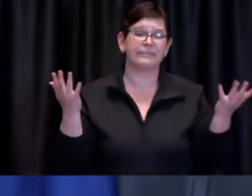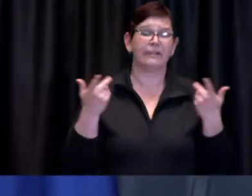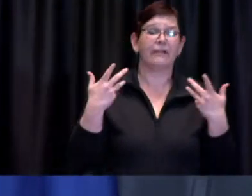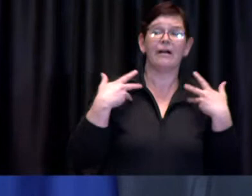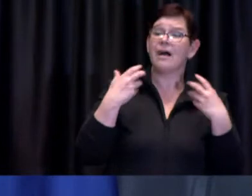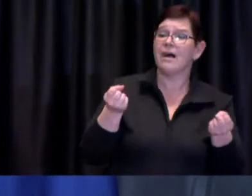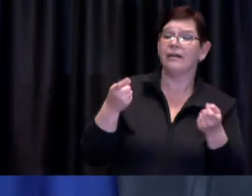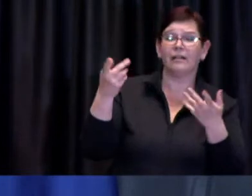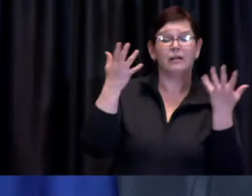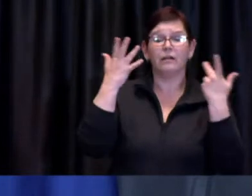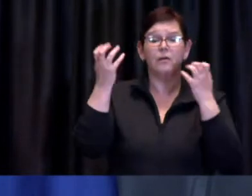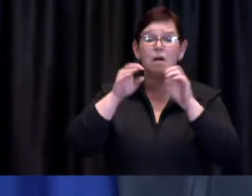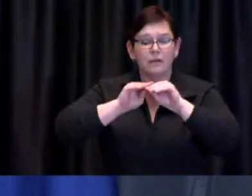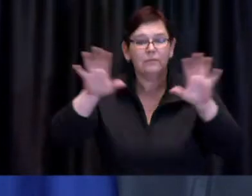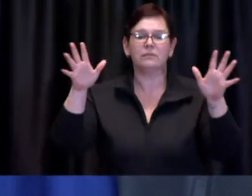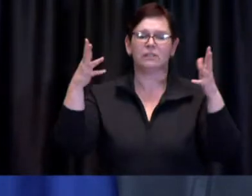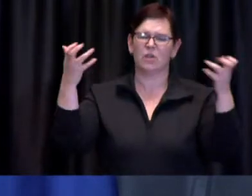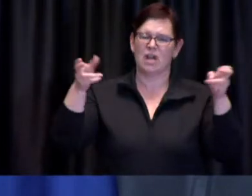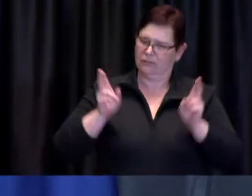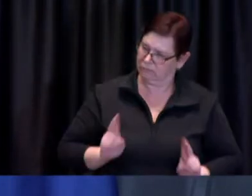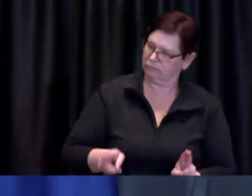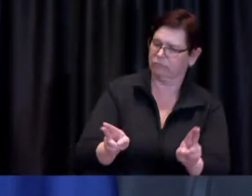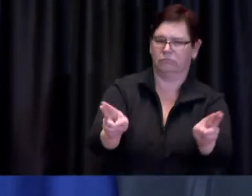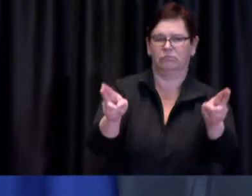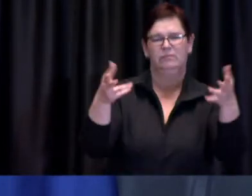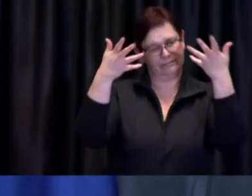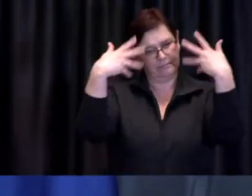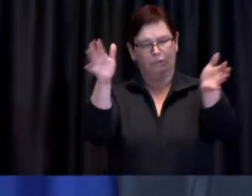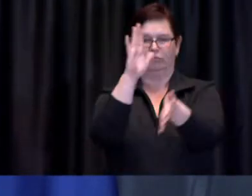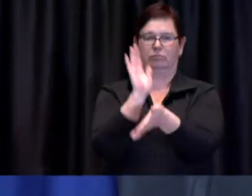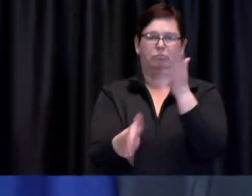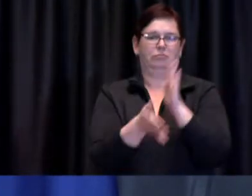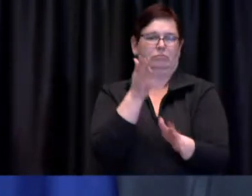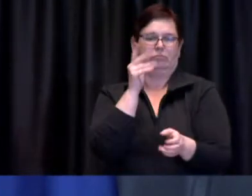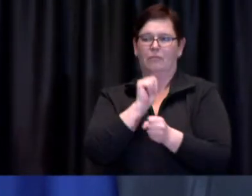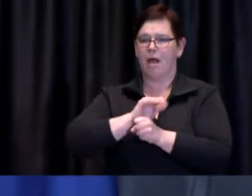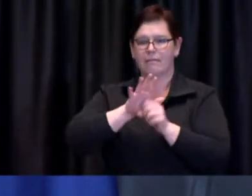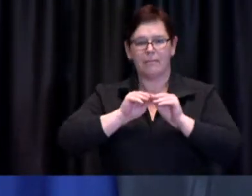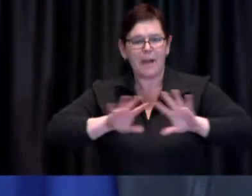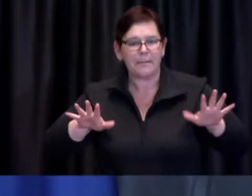and in that way that we've tried to take different things into account different circumstances